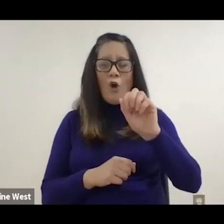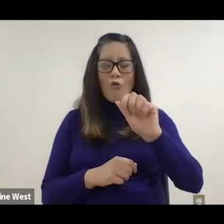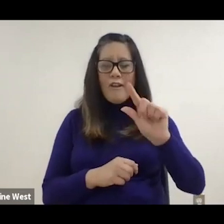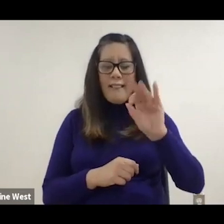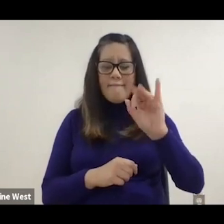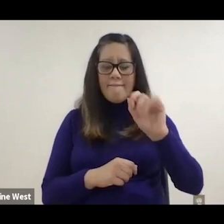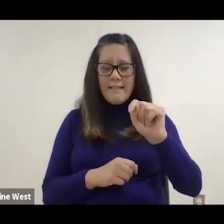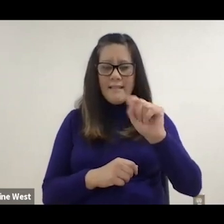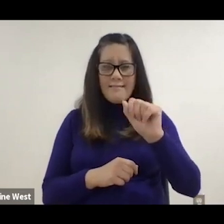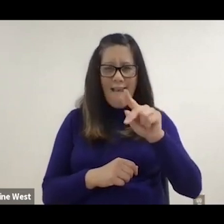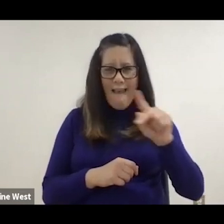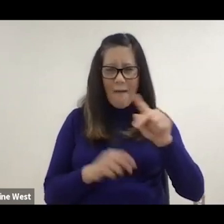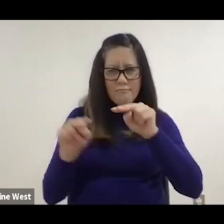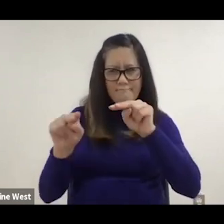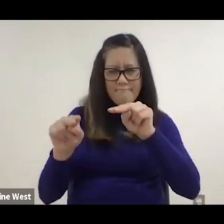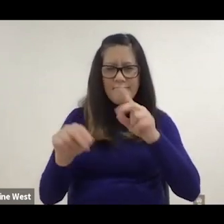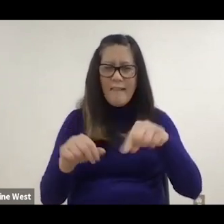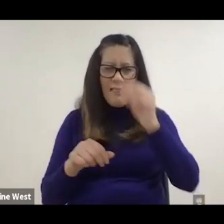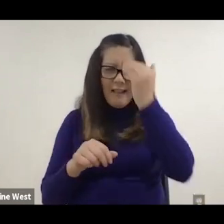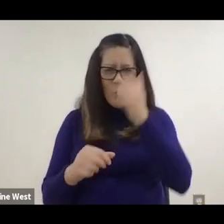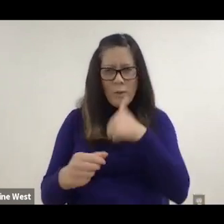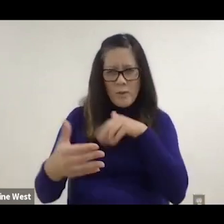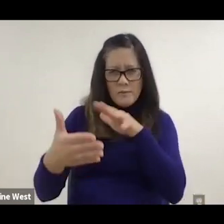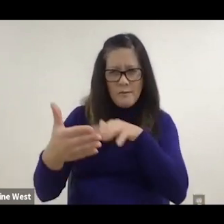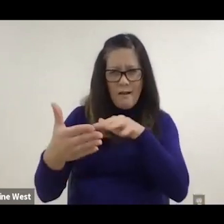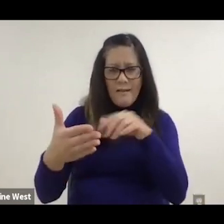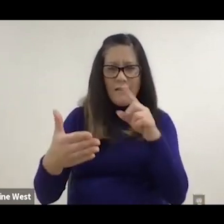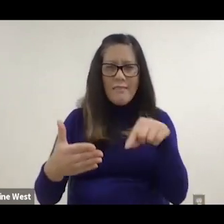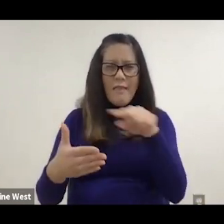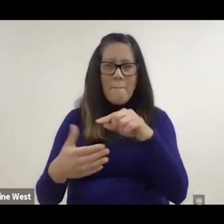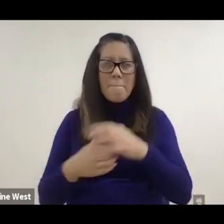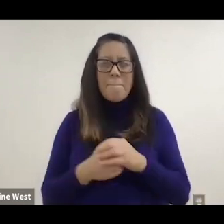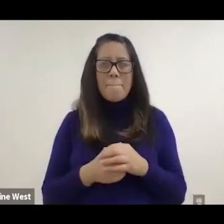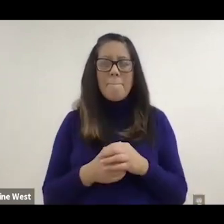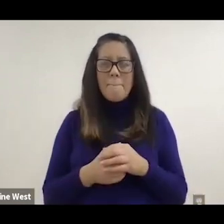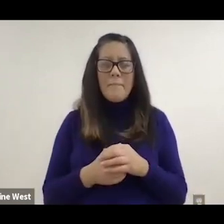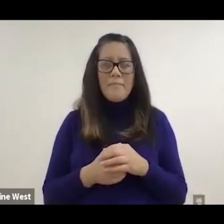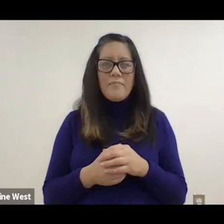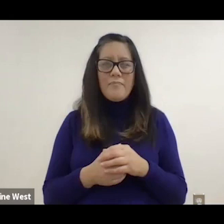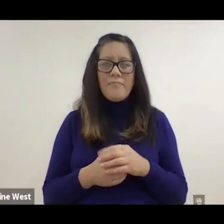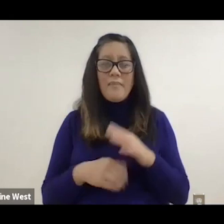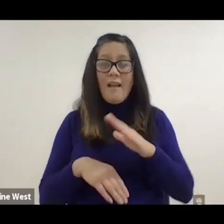They knew what we were studying them. And you see, there's on Thursdays.